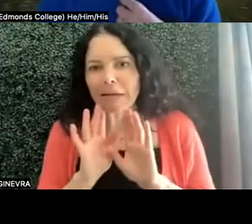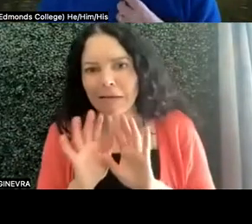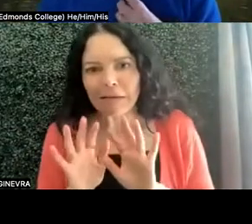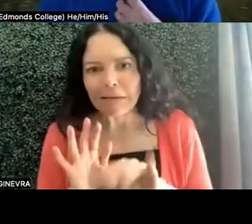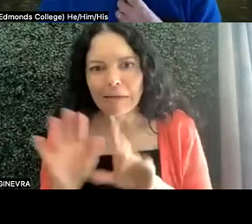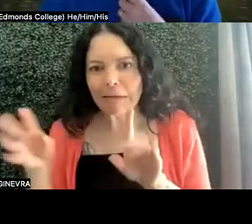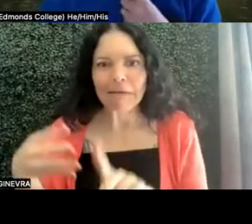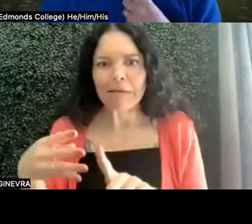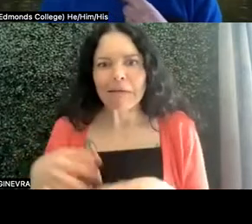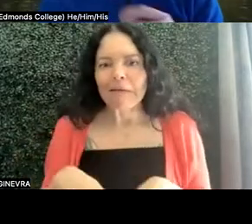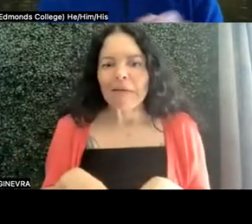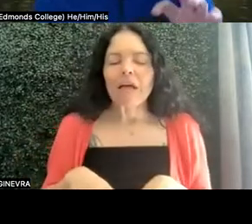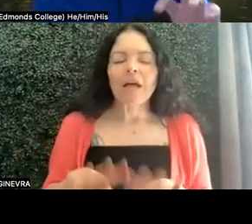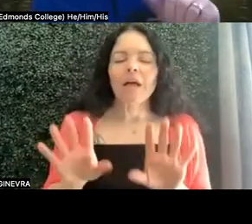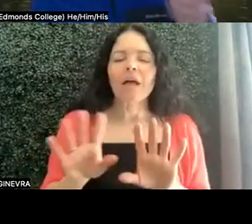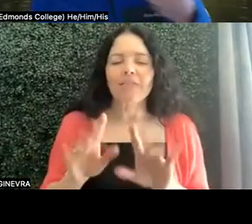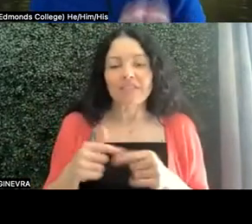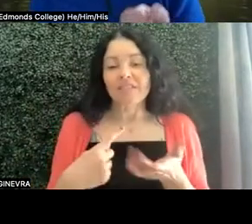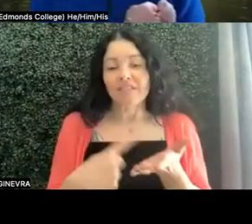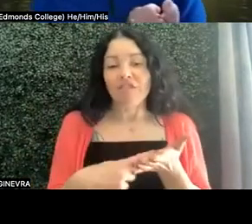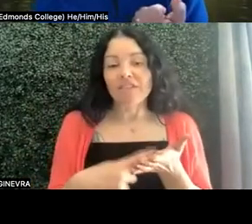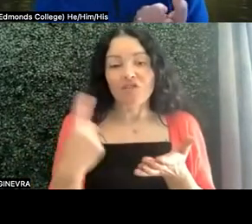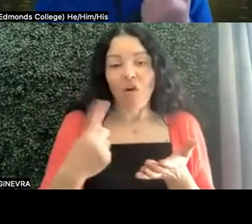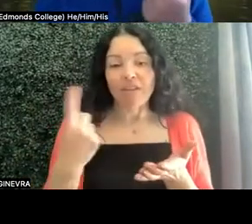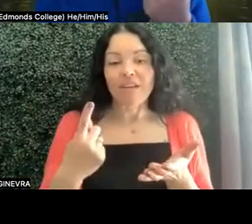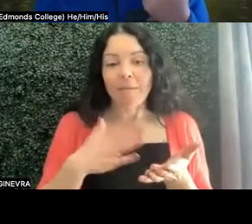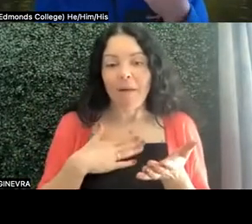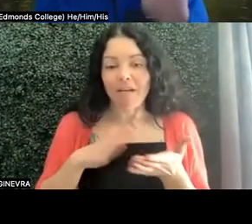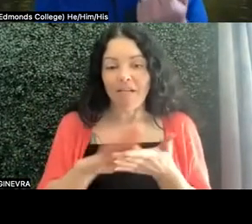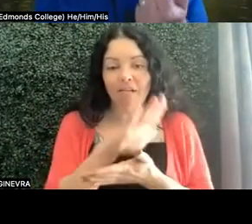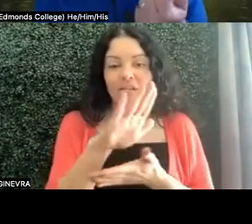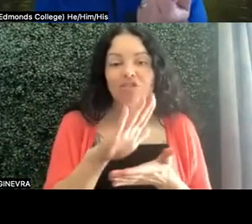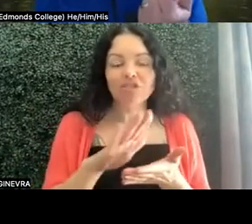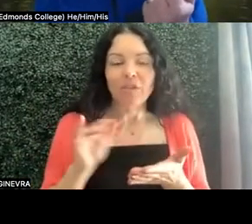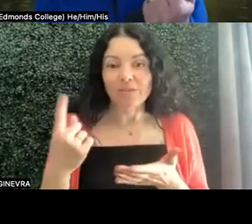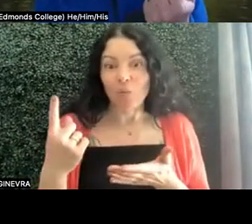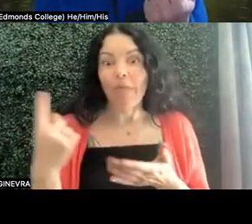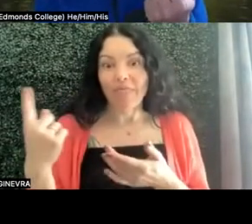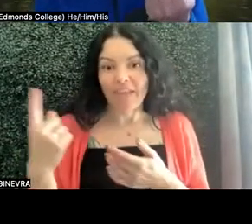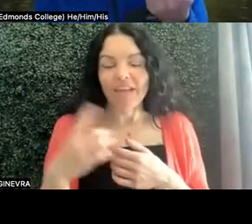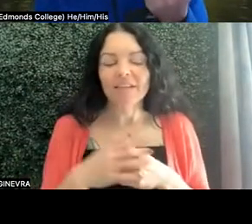at the college I work at. So that would be one thing.